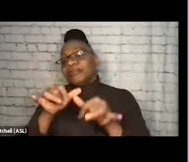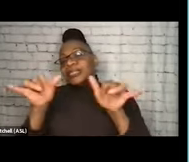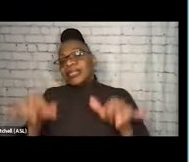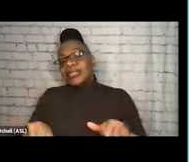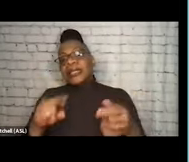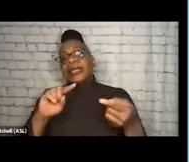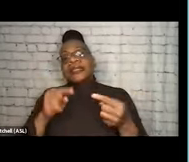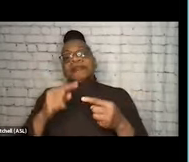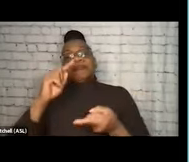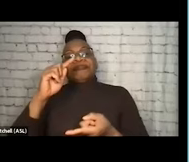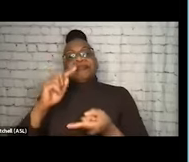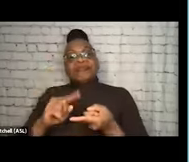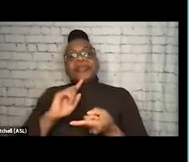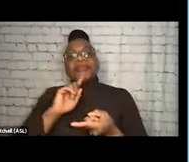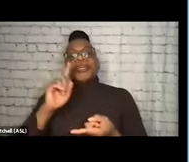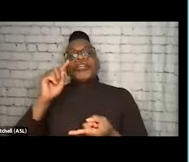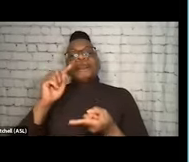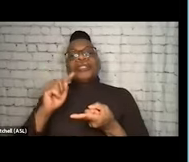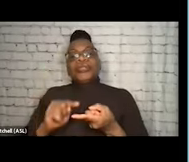that reduce mortality and promote health and well-being.